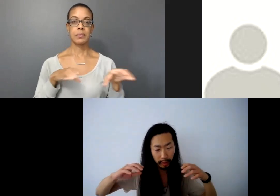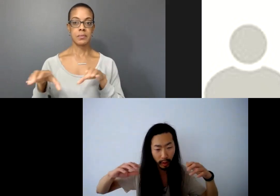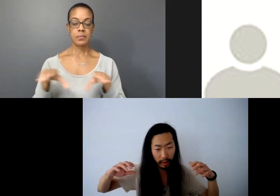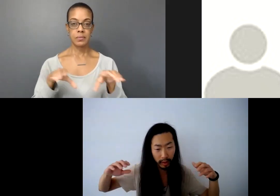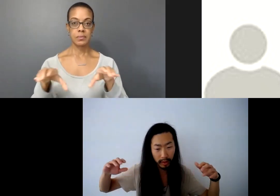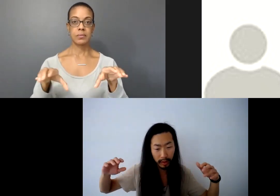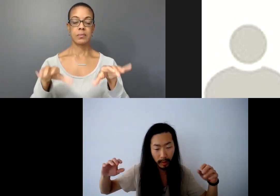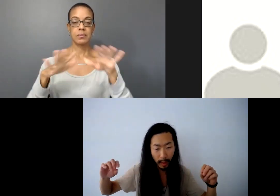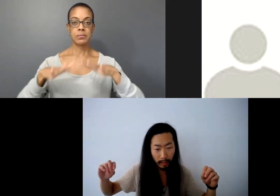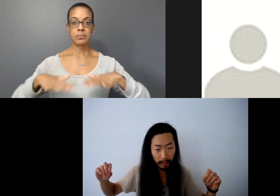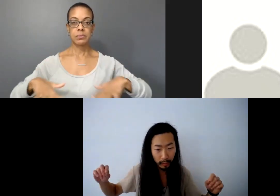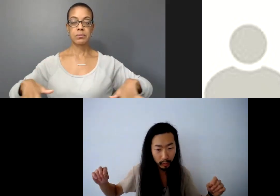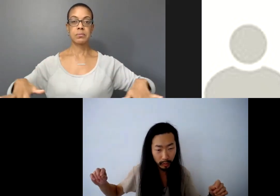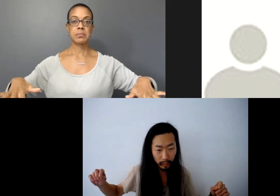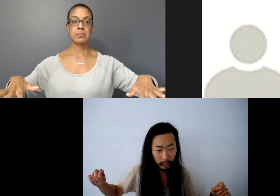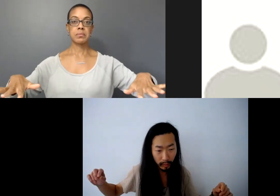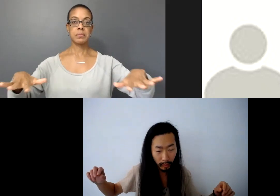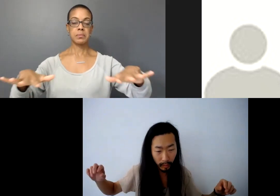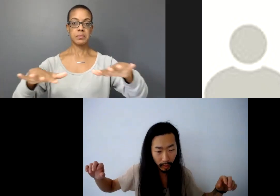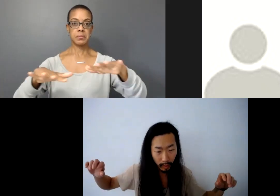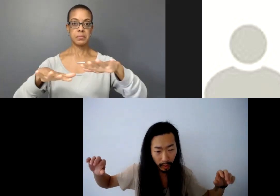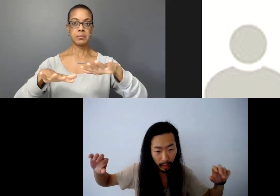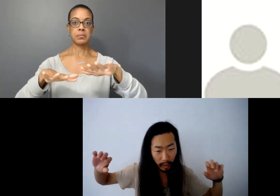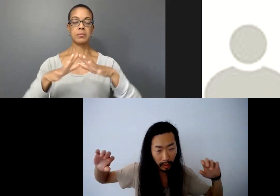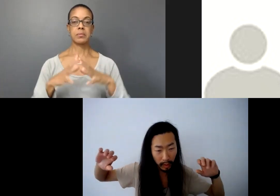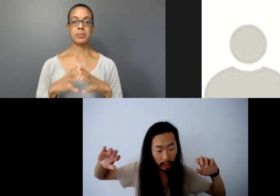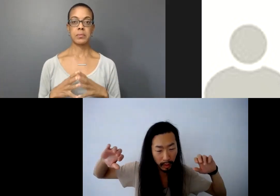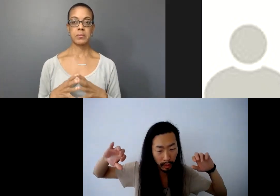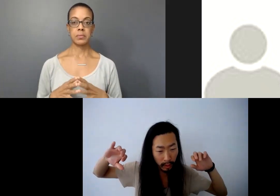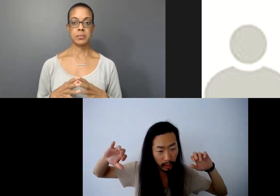around us.